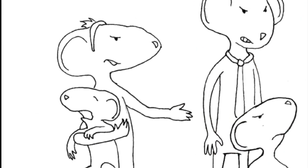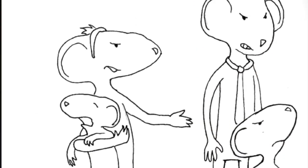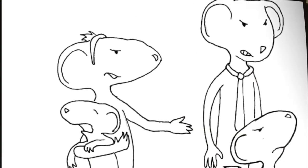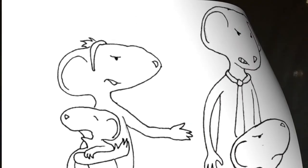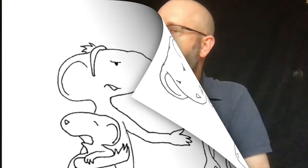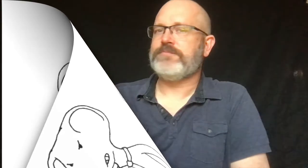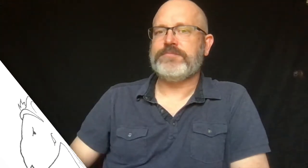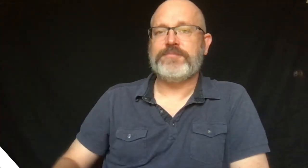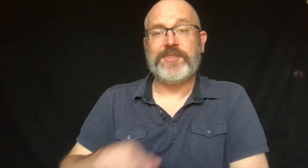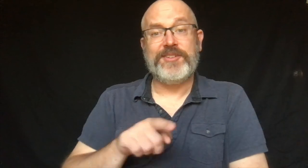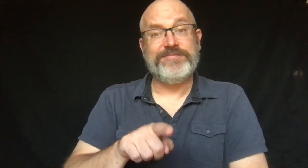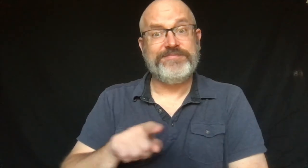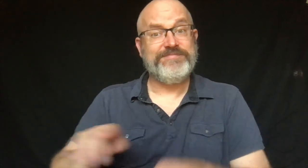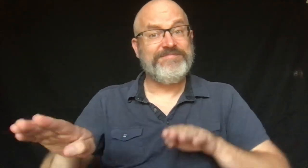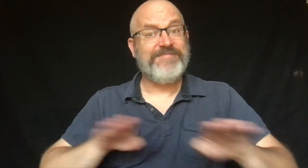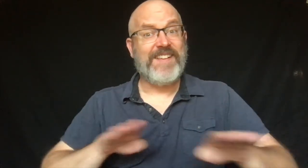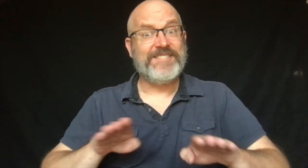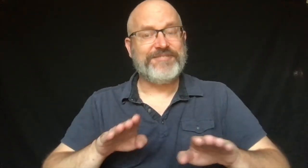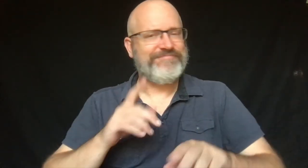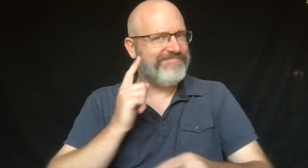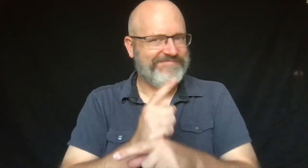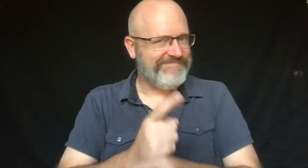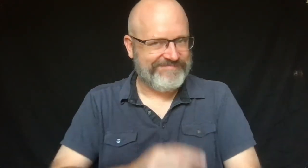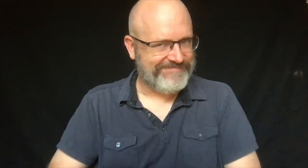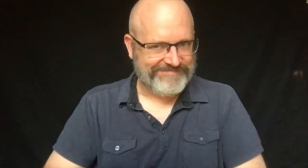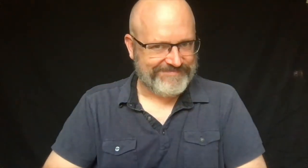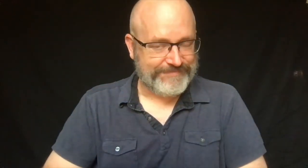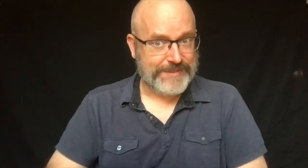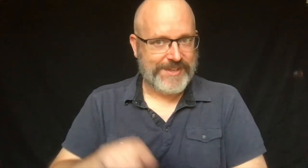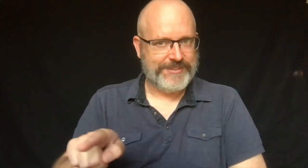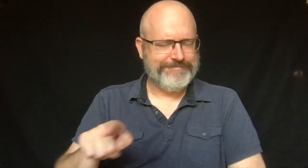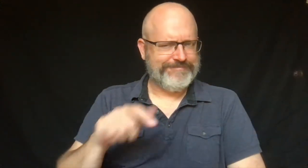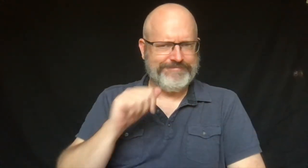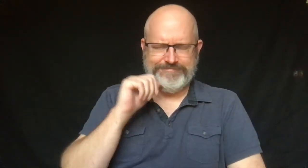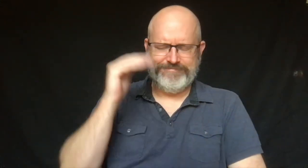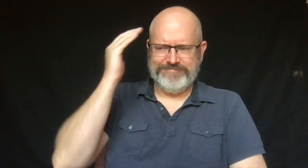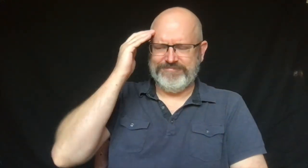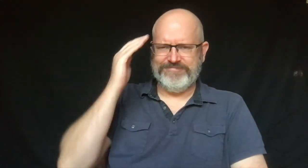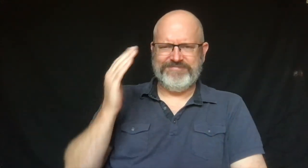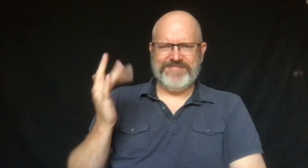He didn't behave right, and he didn't know why.